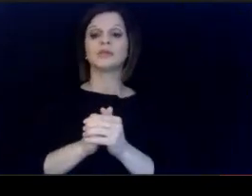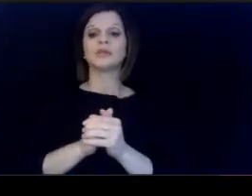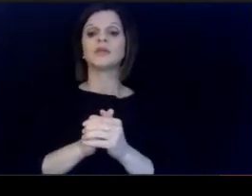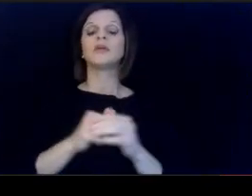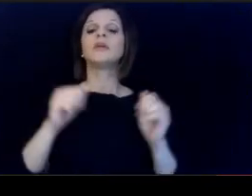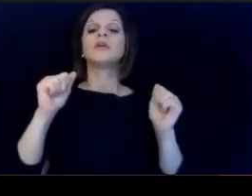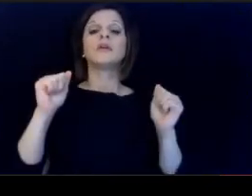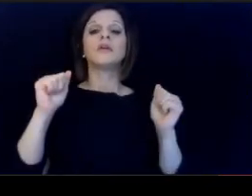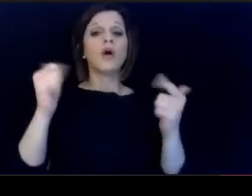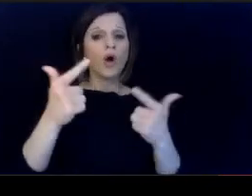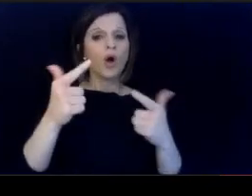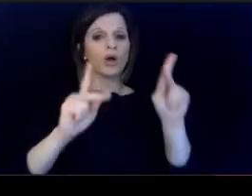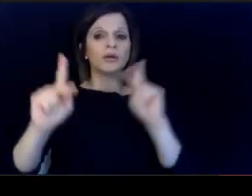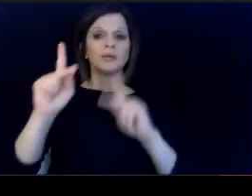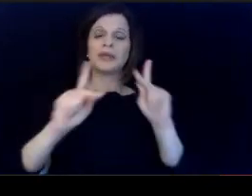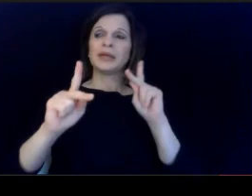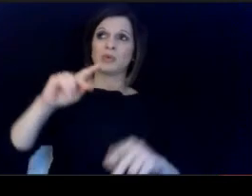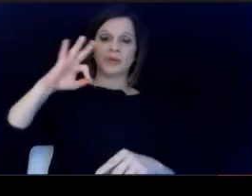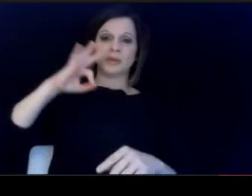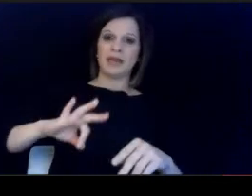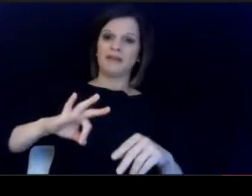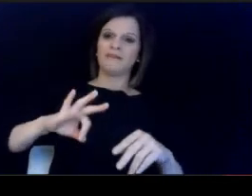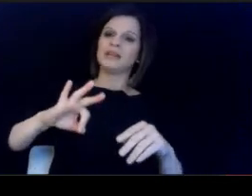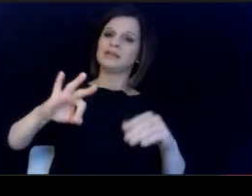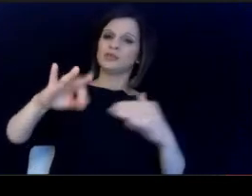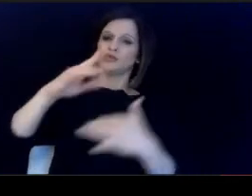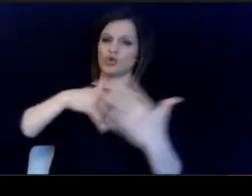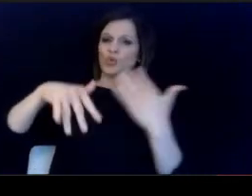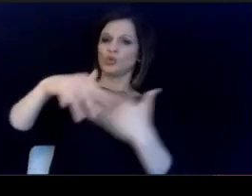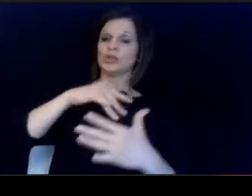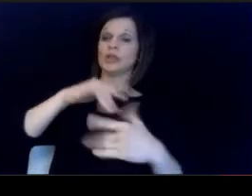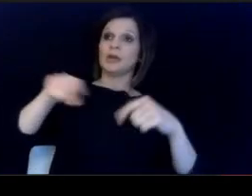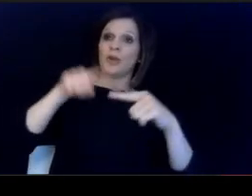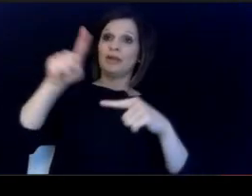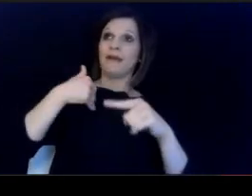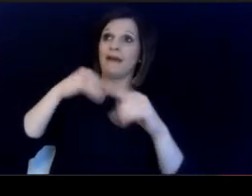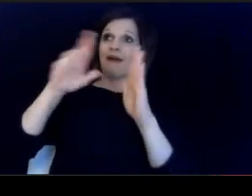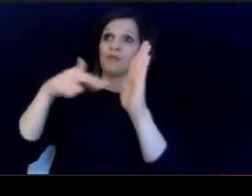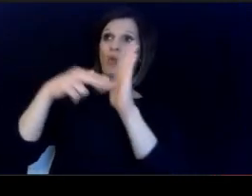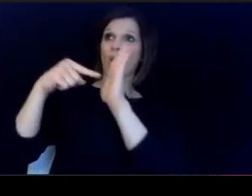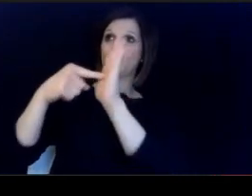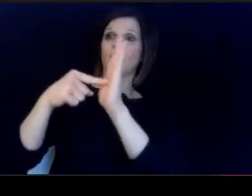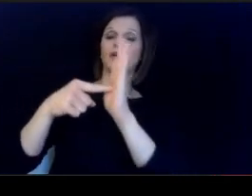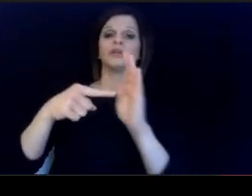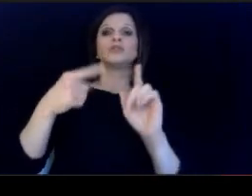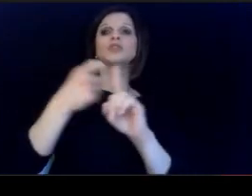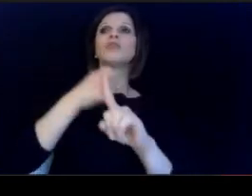benefits socially when they have role models from. a diverse array of backgrounds making them.